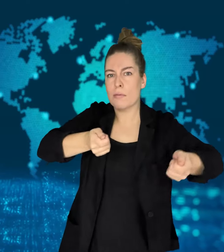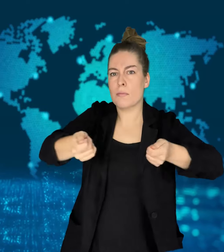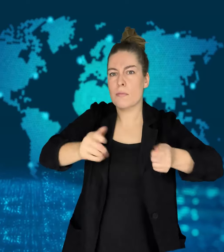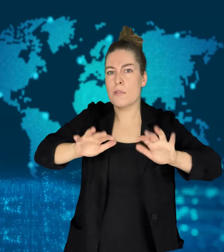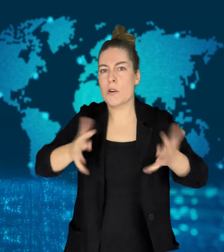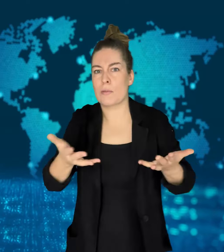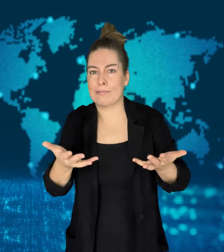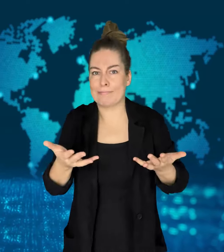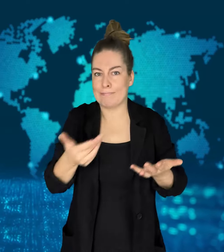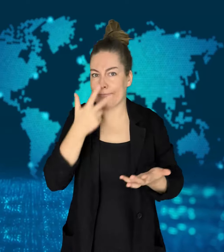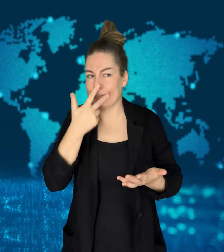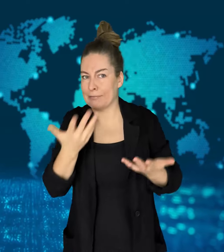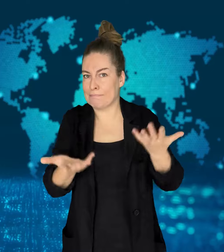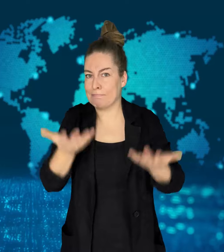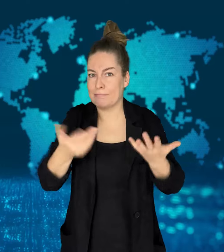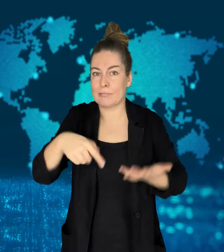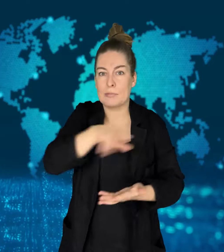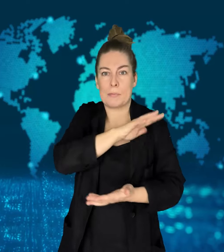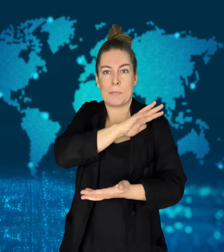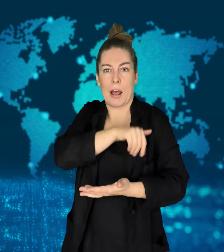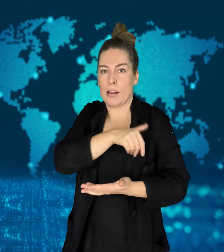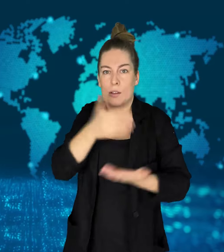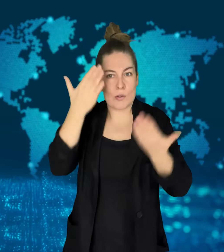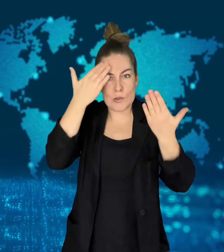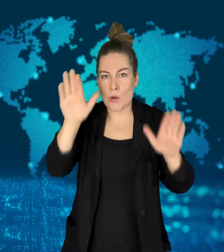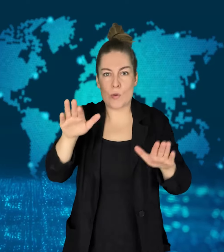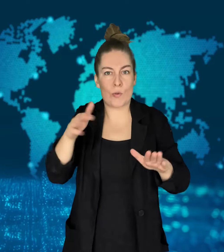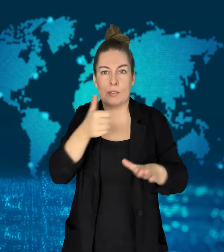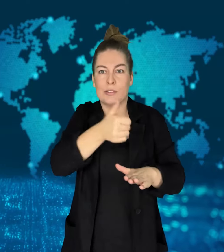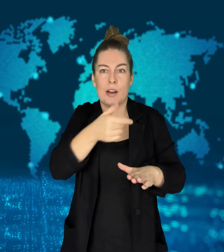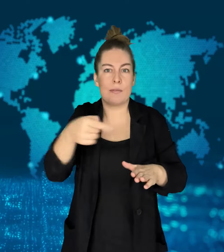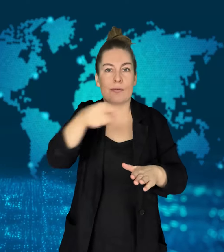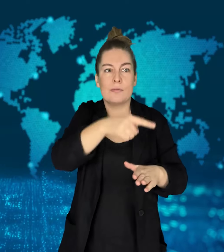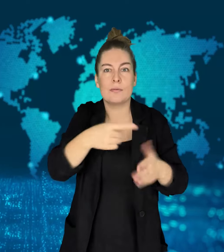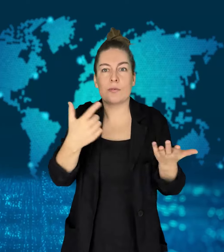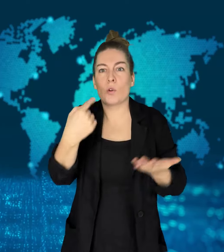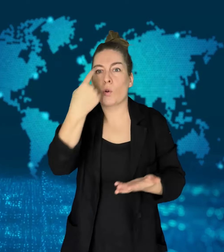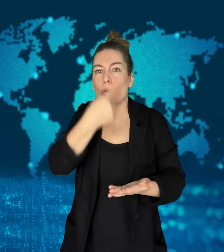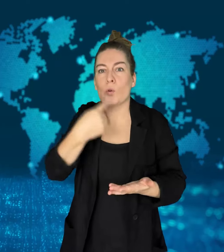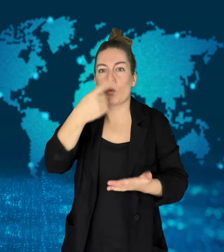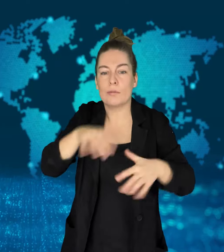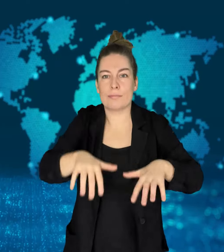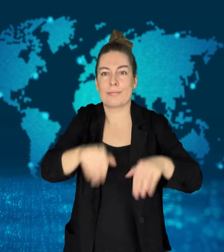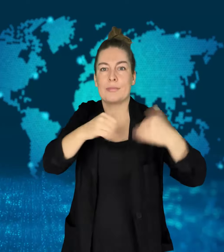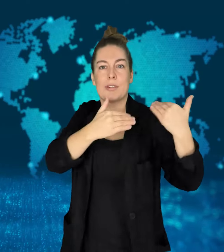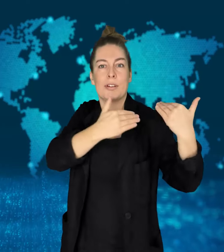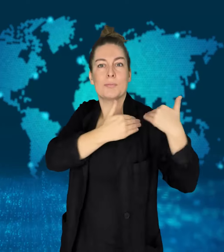Some support Palestinian controls but have no specifics on what that